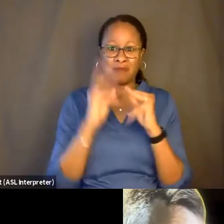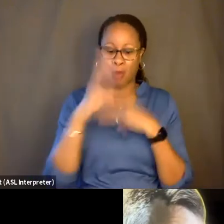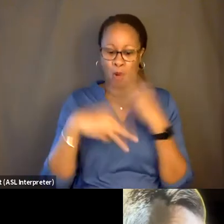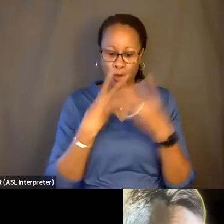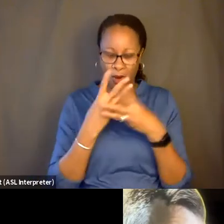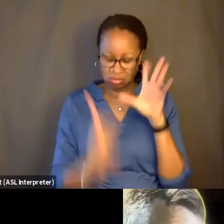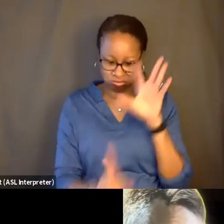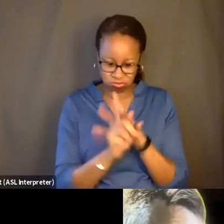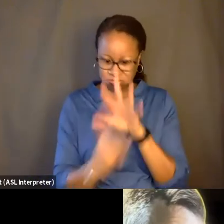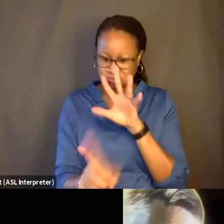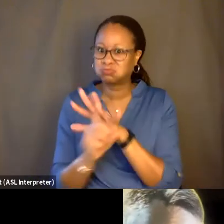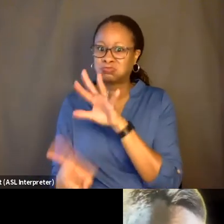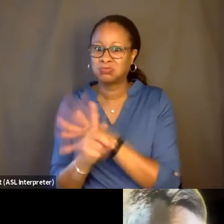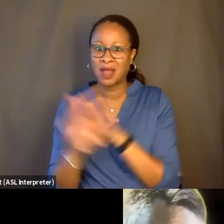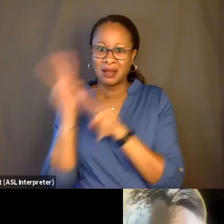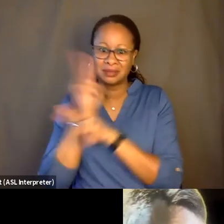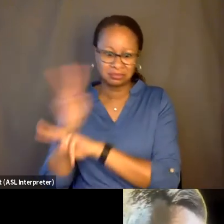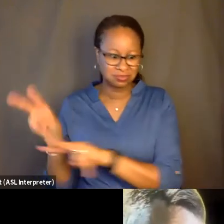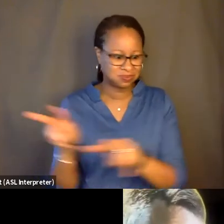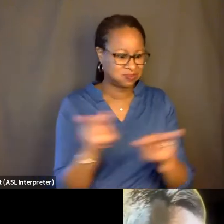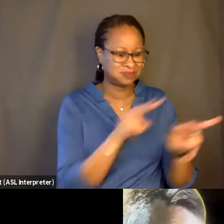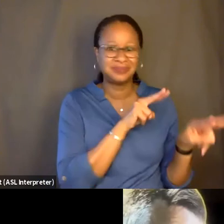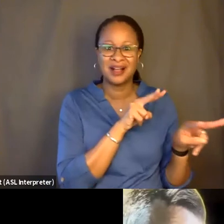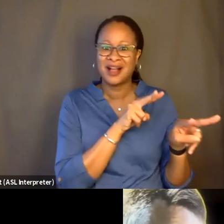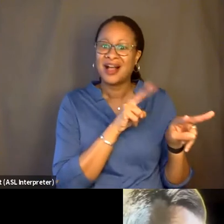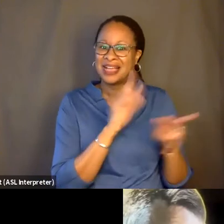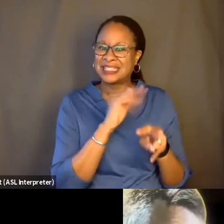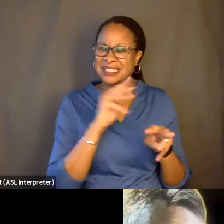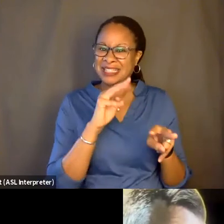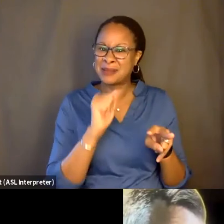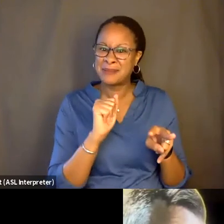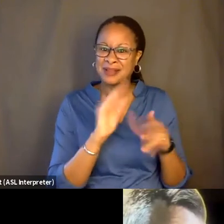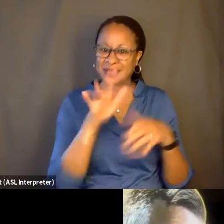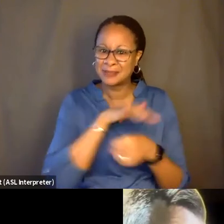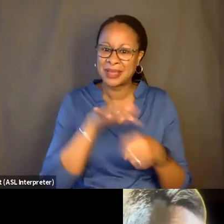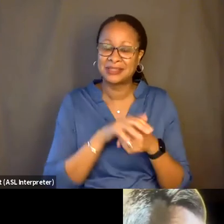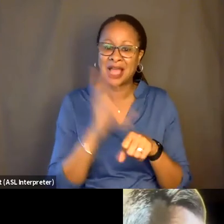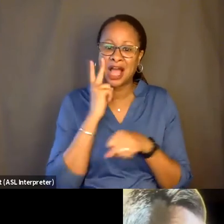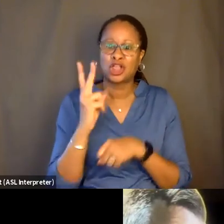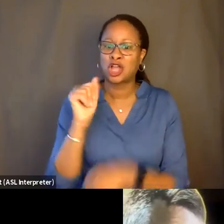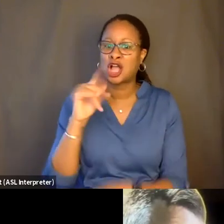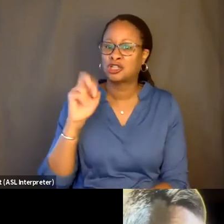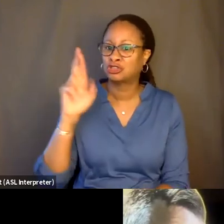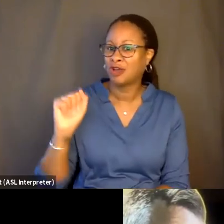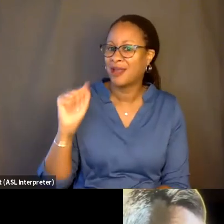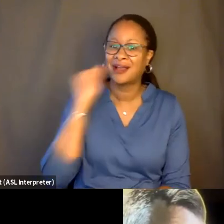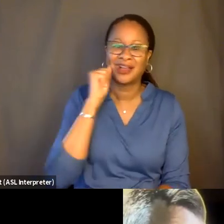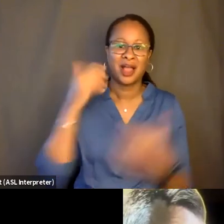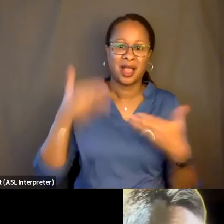into our visual cinema space-- like look at Andrea being here with us,